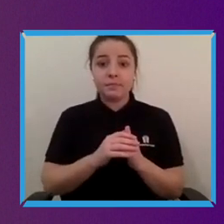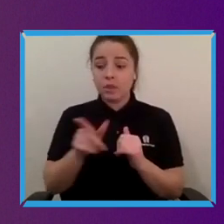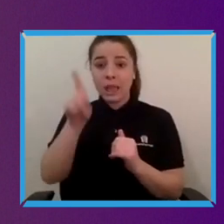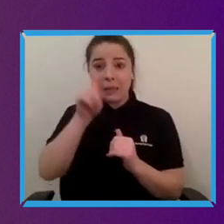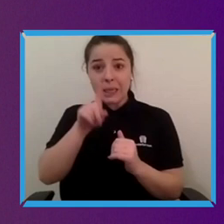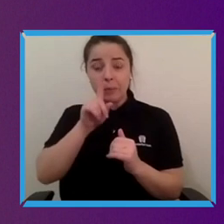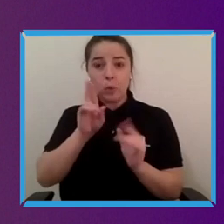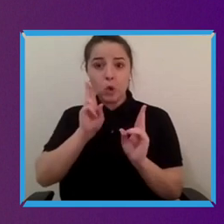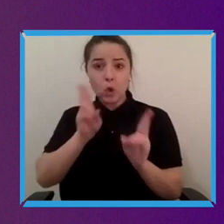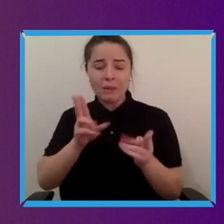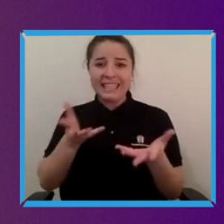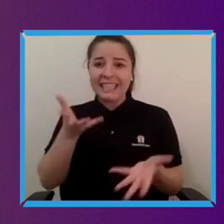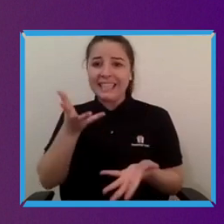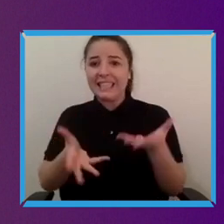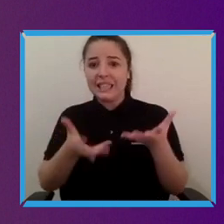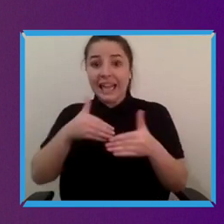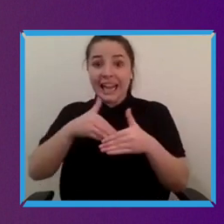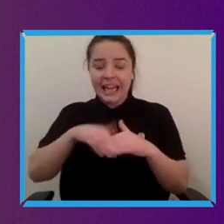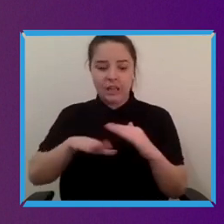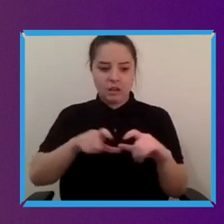of class the classroom a real challenge but